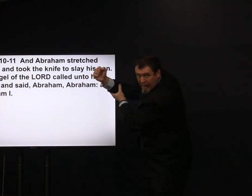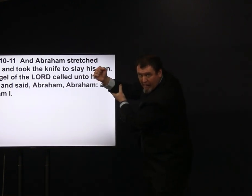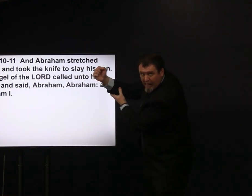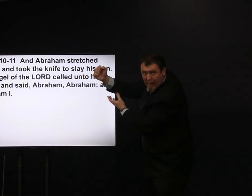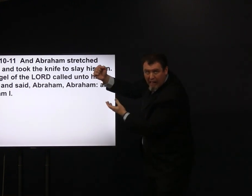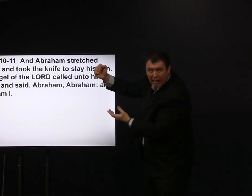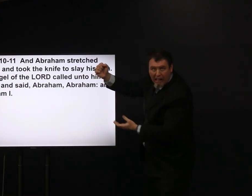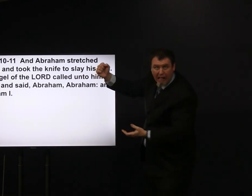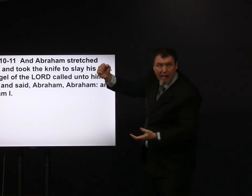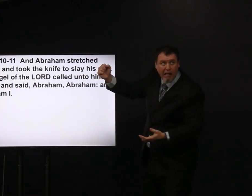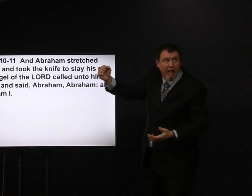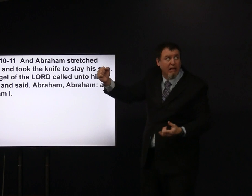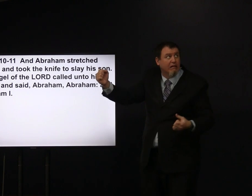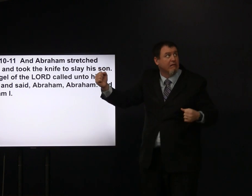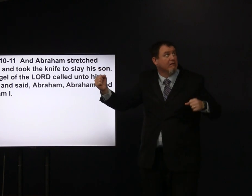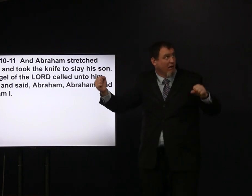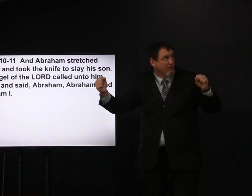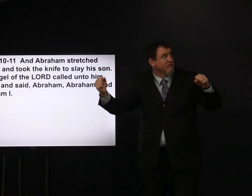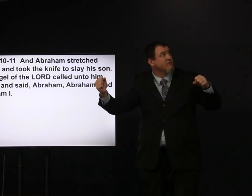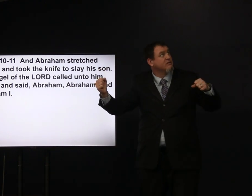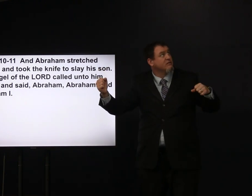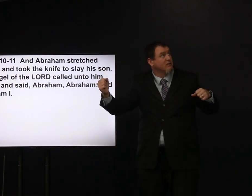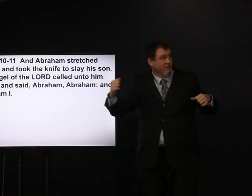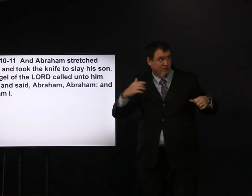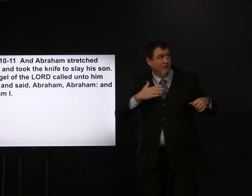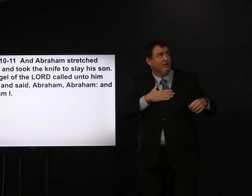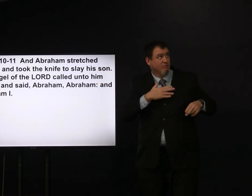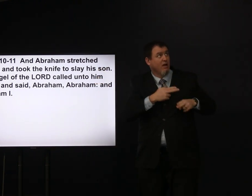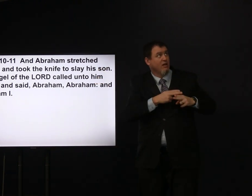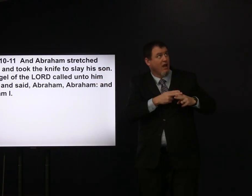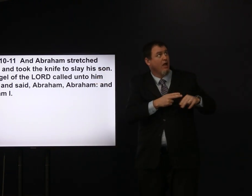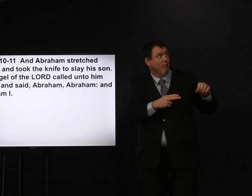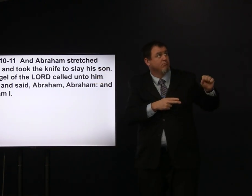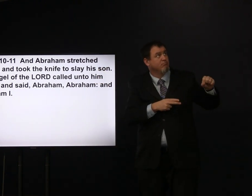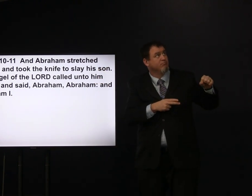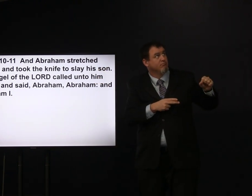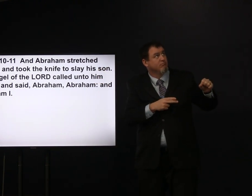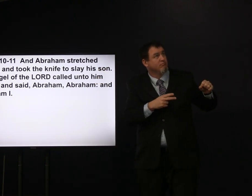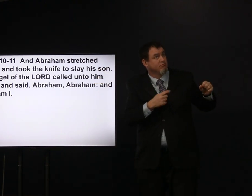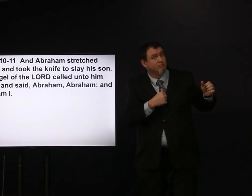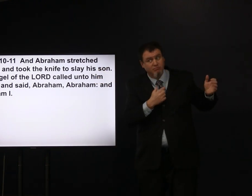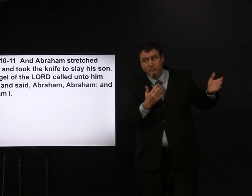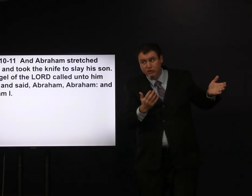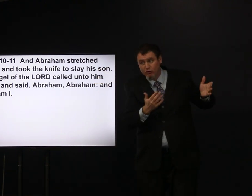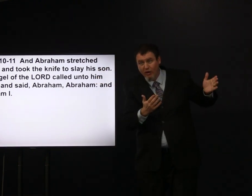so he's his hand and he said yes here am I